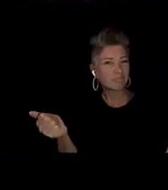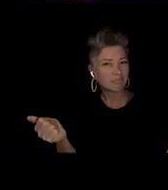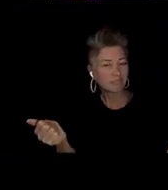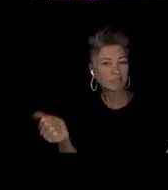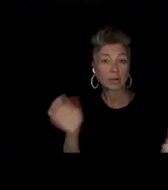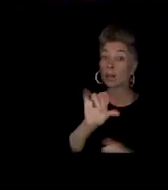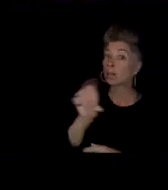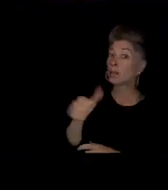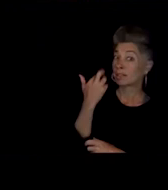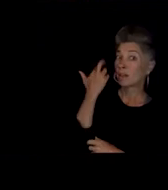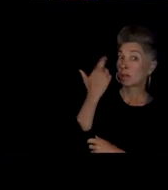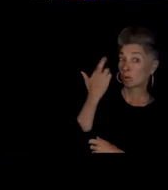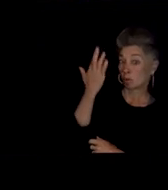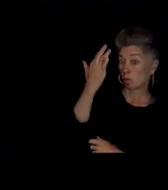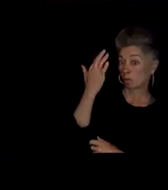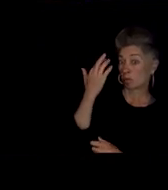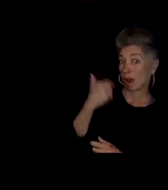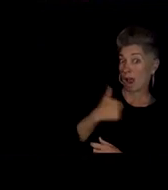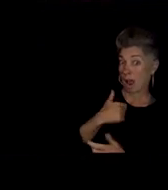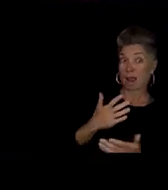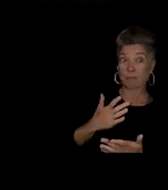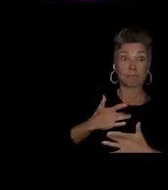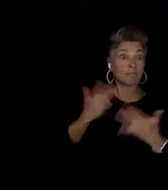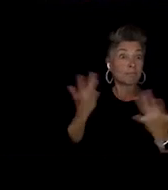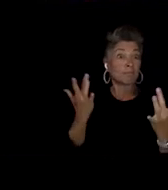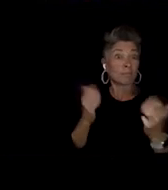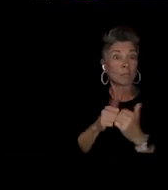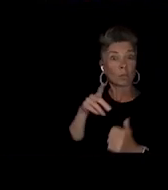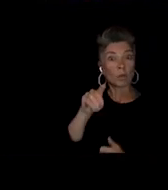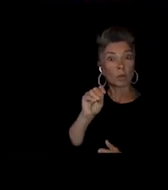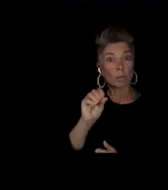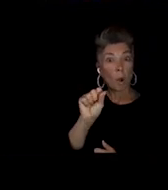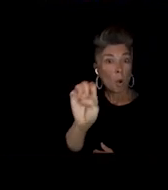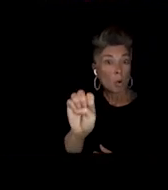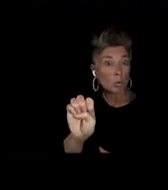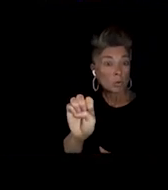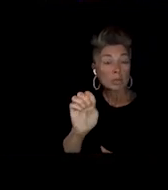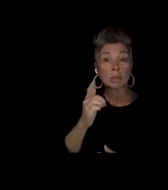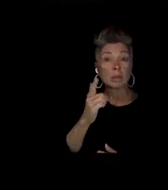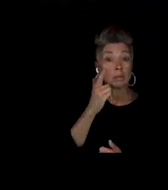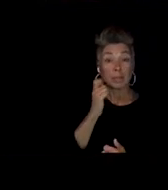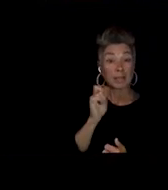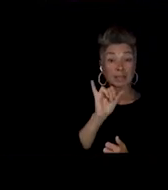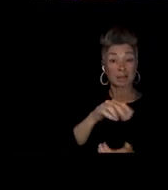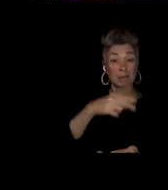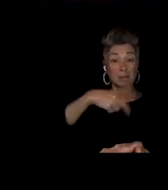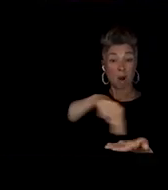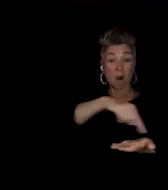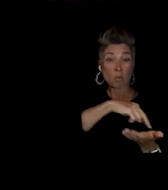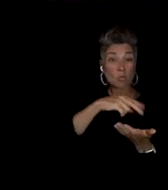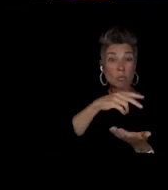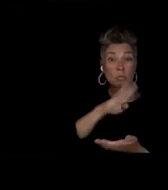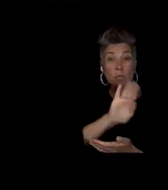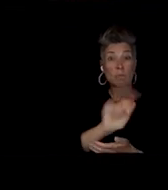I am happy about Pose because with it being gone for so for so many years our younger community didn't know about it.